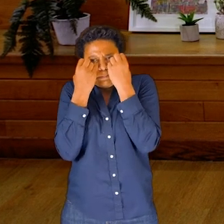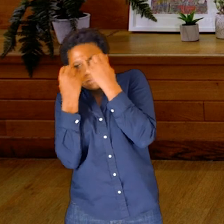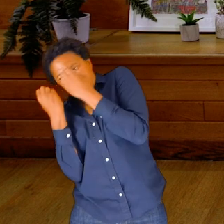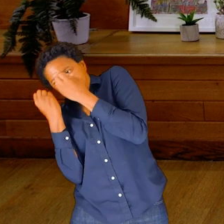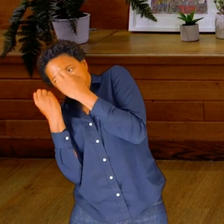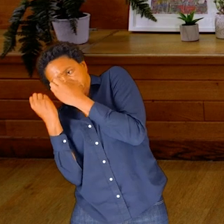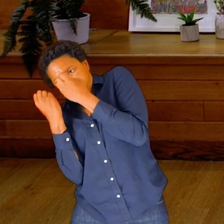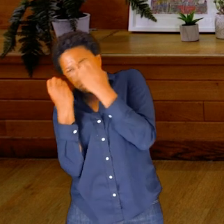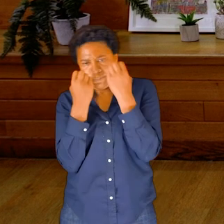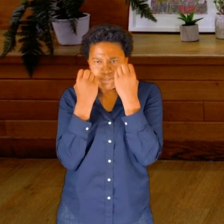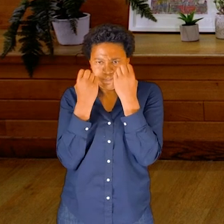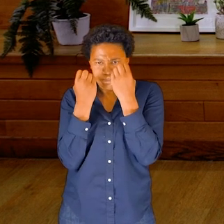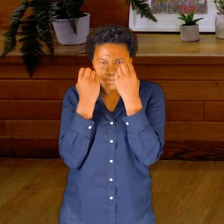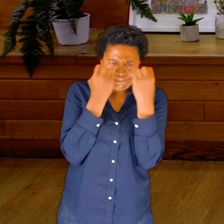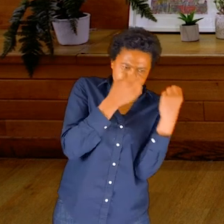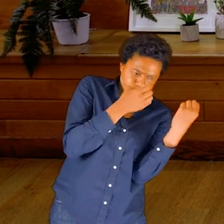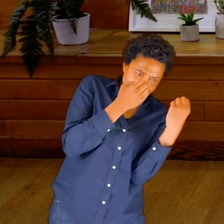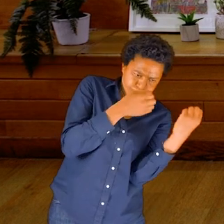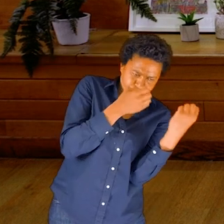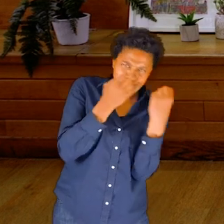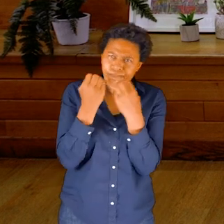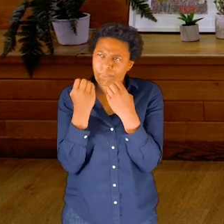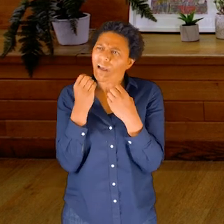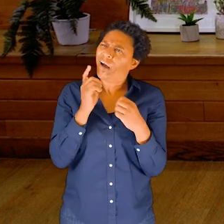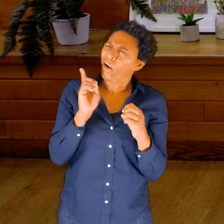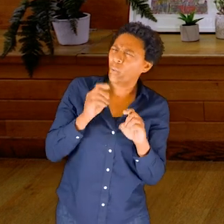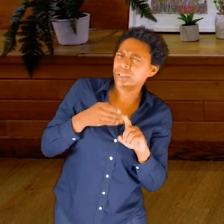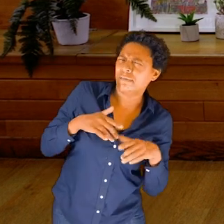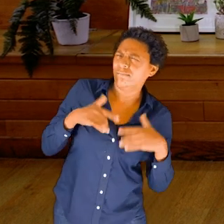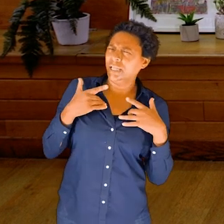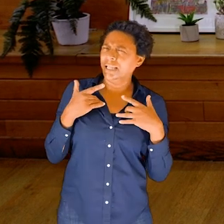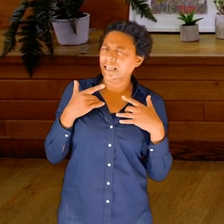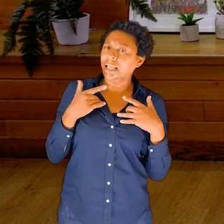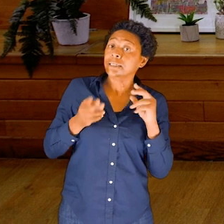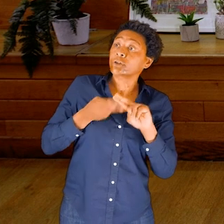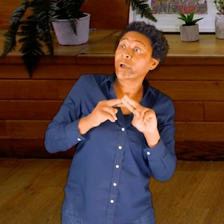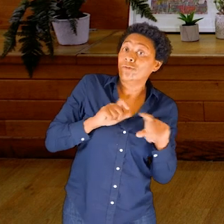or help you tune into the sensation of the liquid, the fluid, inside the eyes.